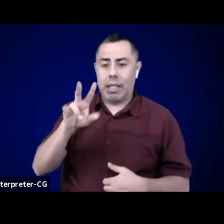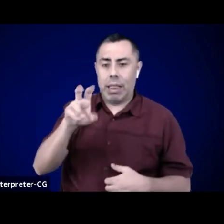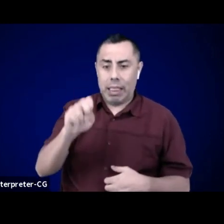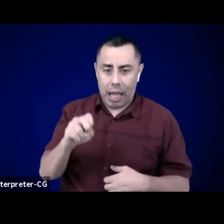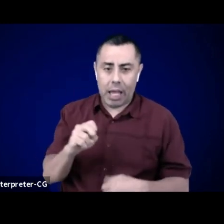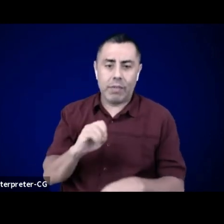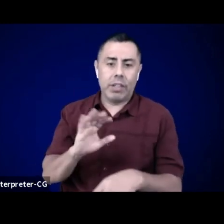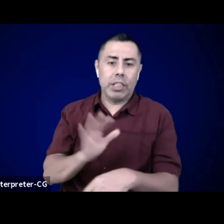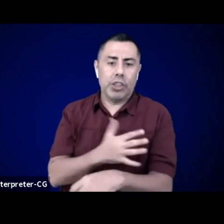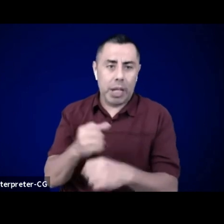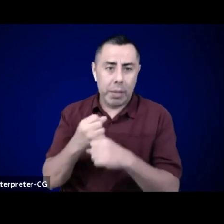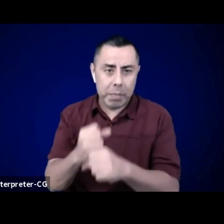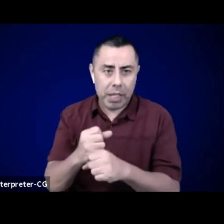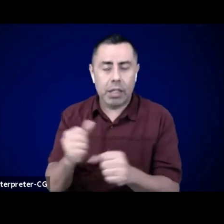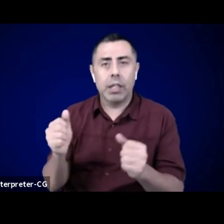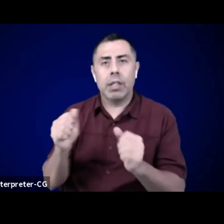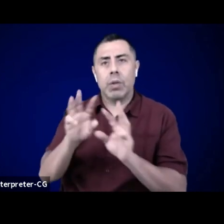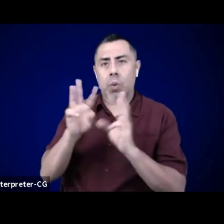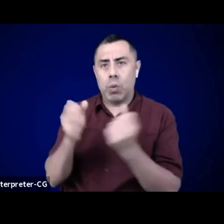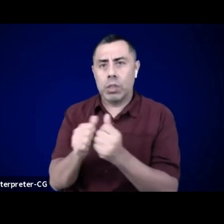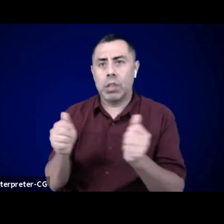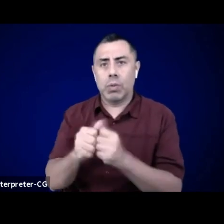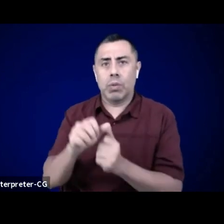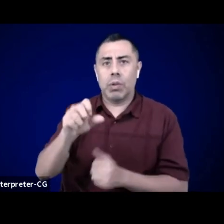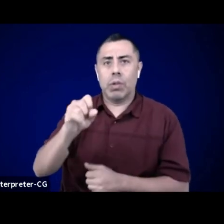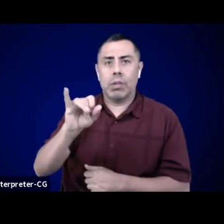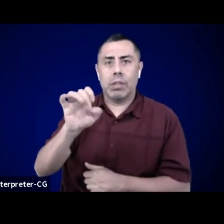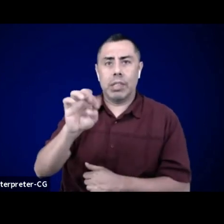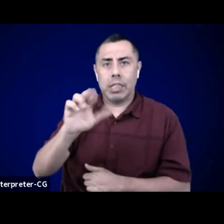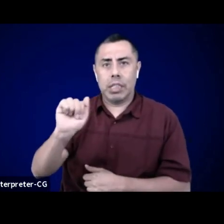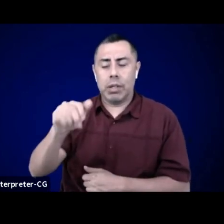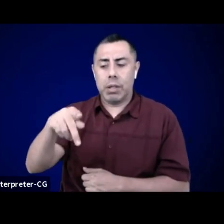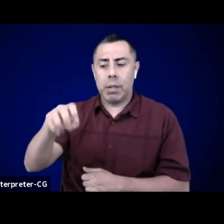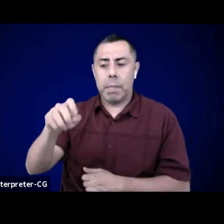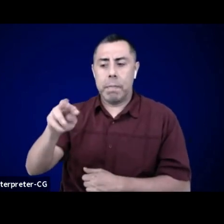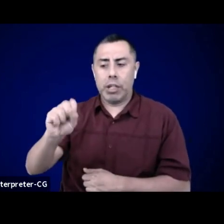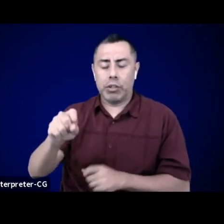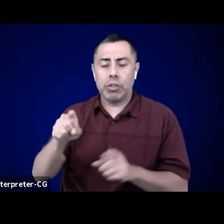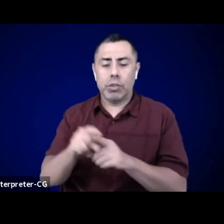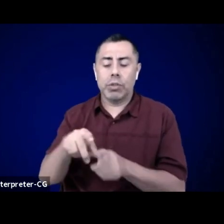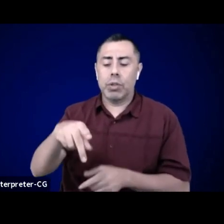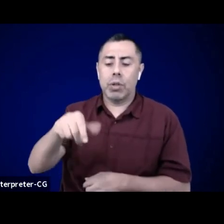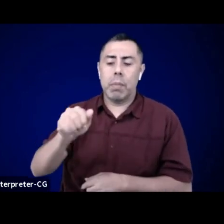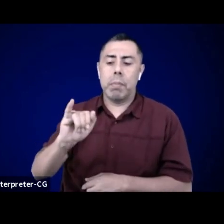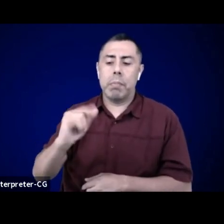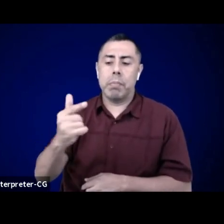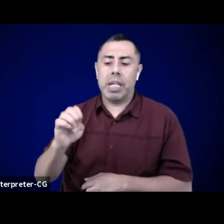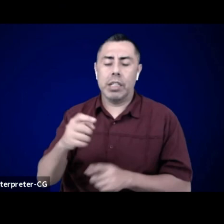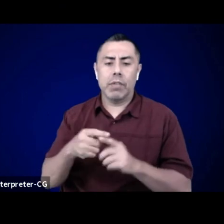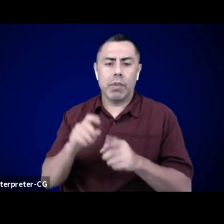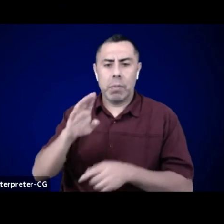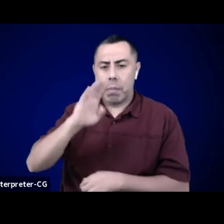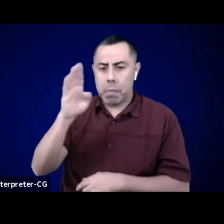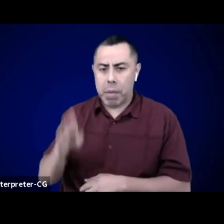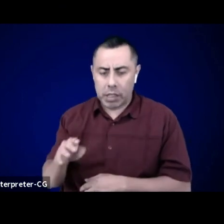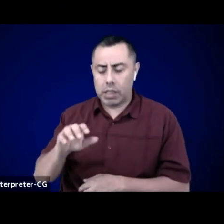and understanding that our traditional ceremonies were illegal until 1978.